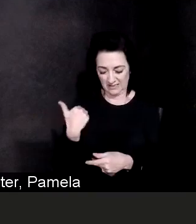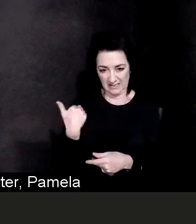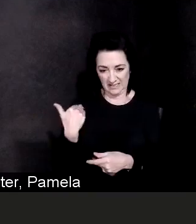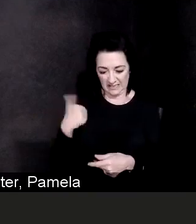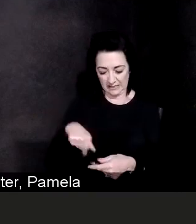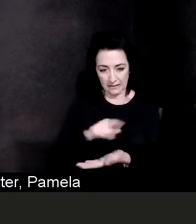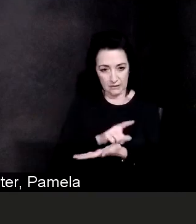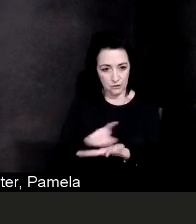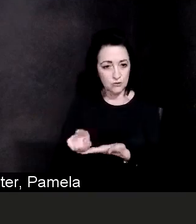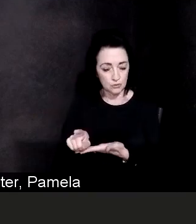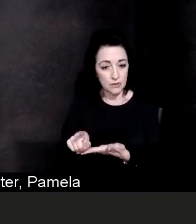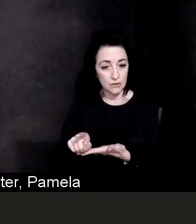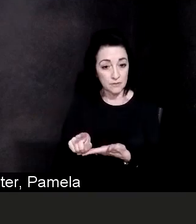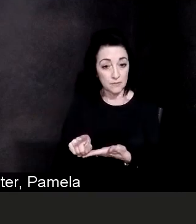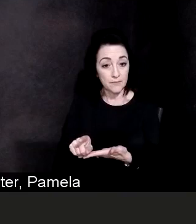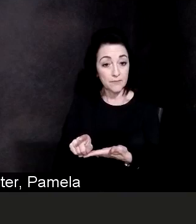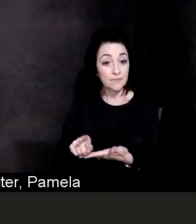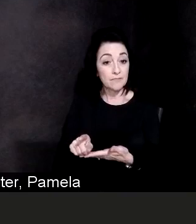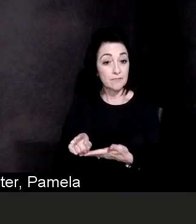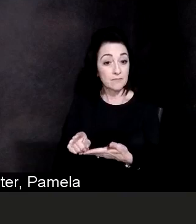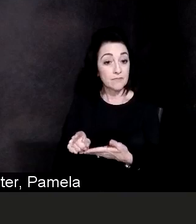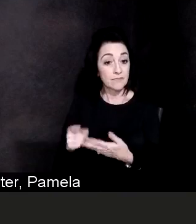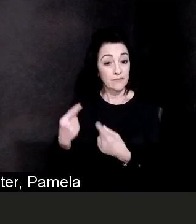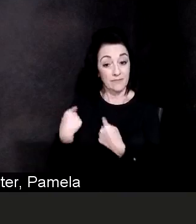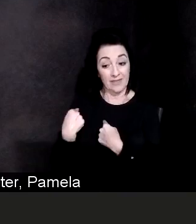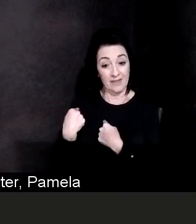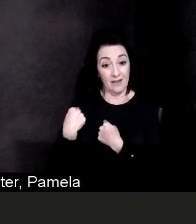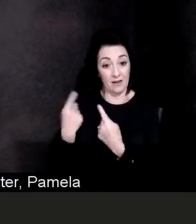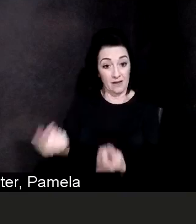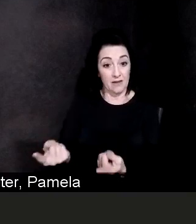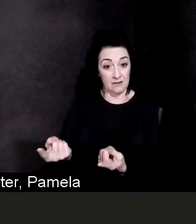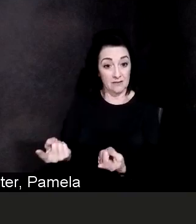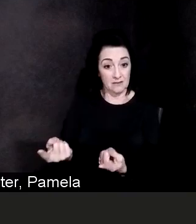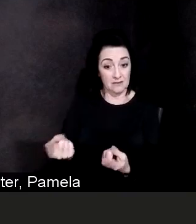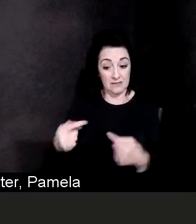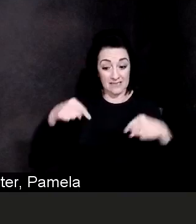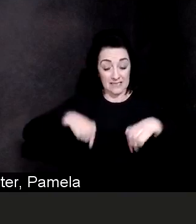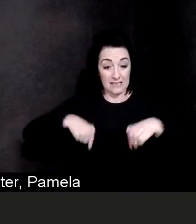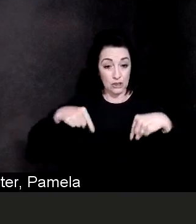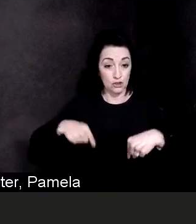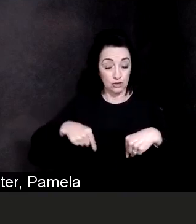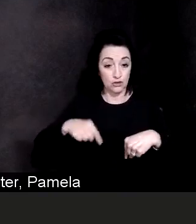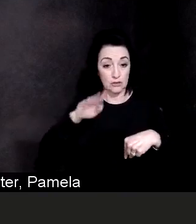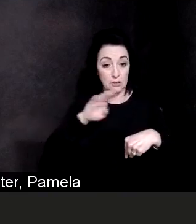that we have vaccinated over 1800 of our team members and that's astonishing